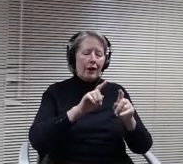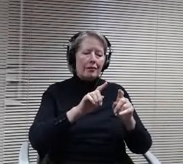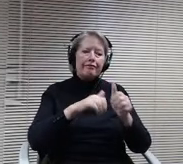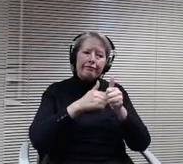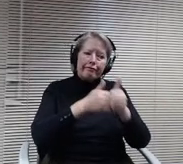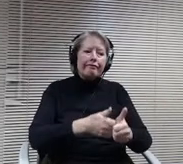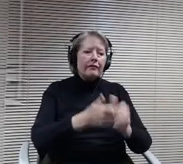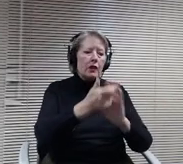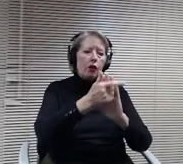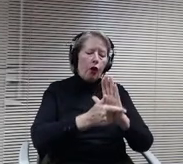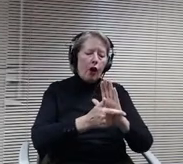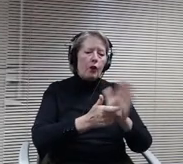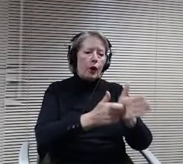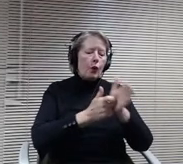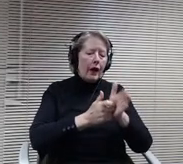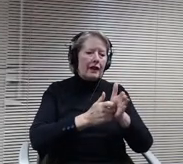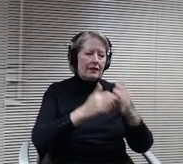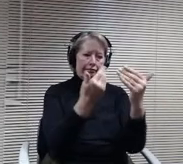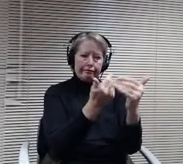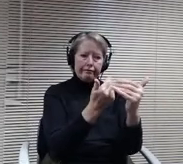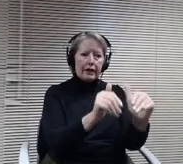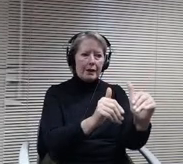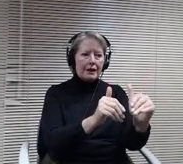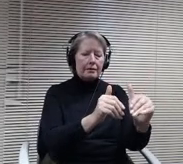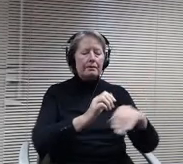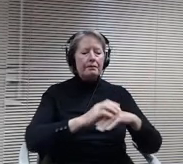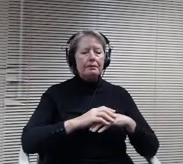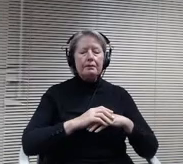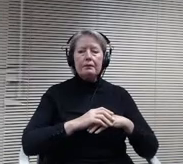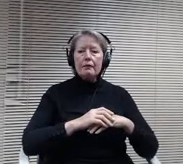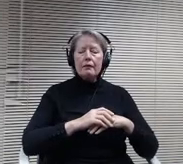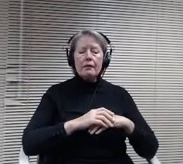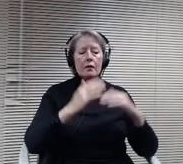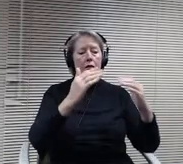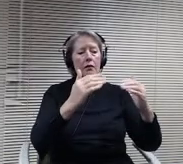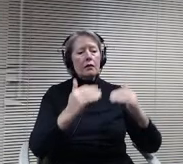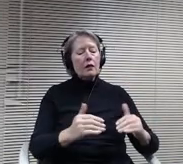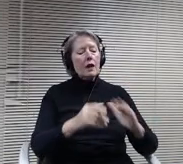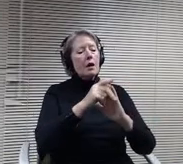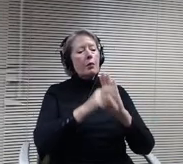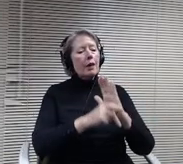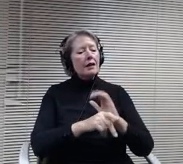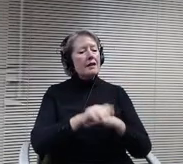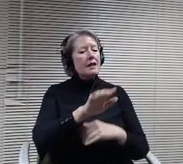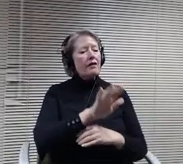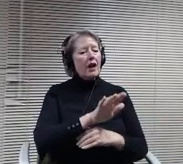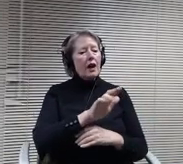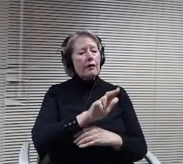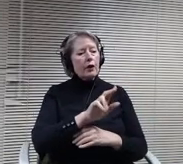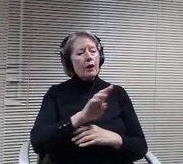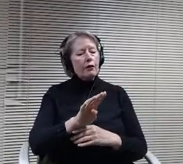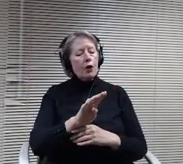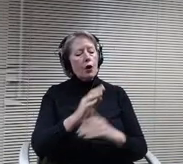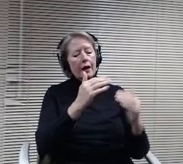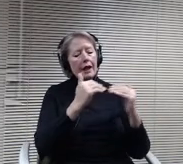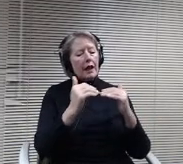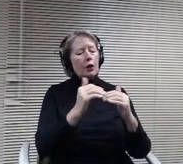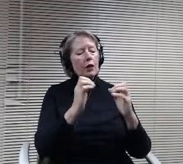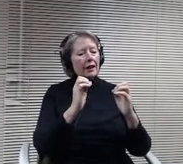So the next one is policy 534 equal educational opportunity. You spent quite a bit of time on. This is reflected in the